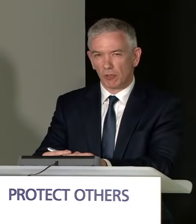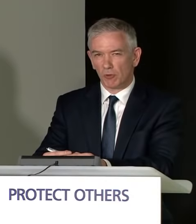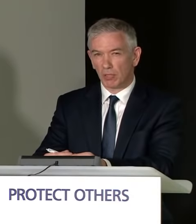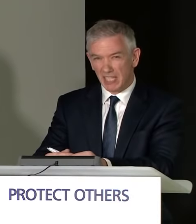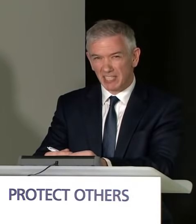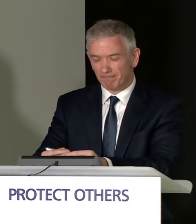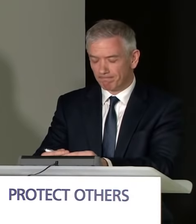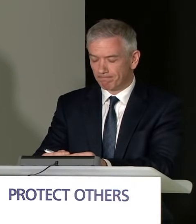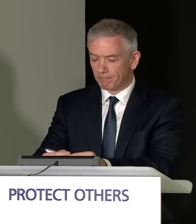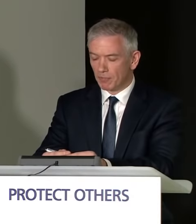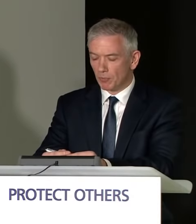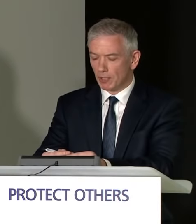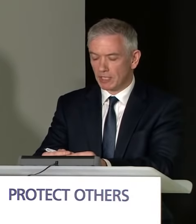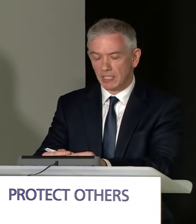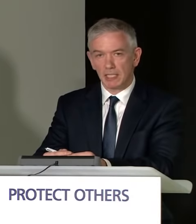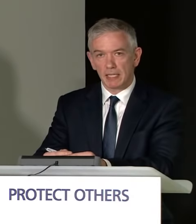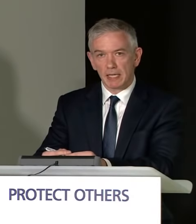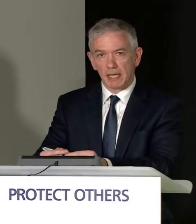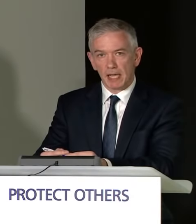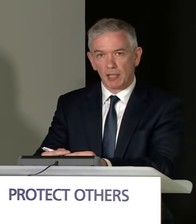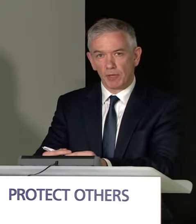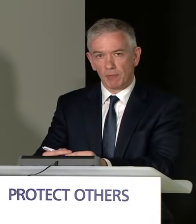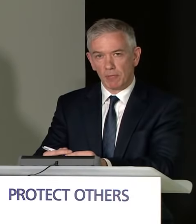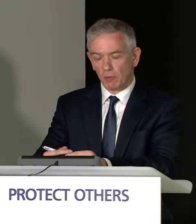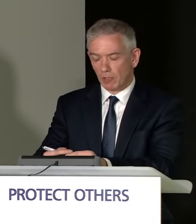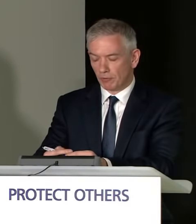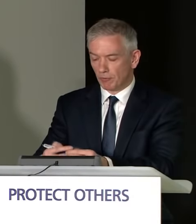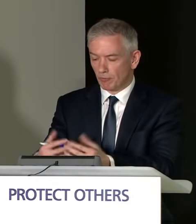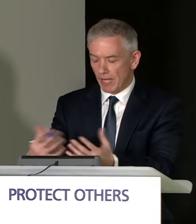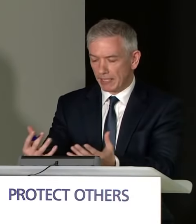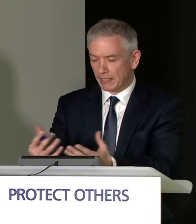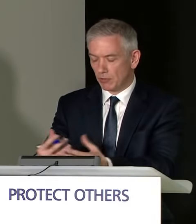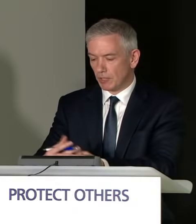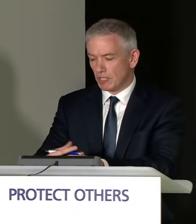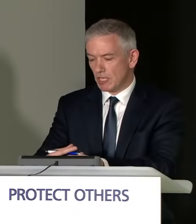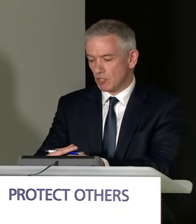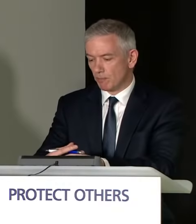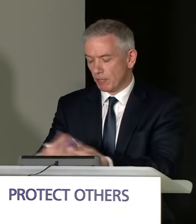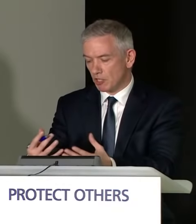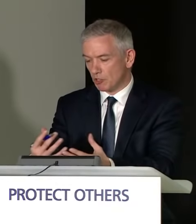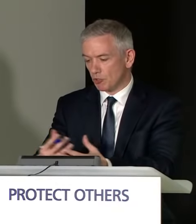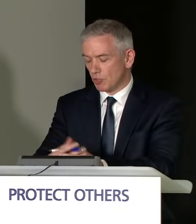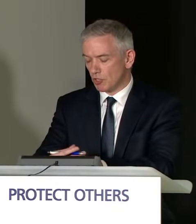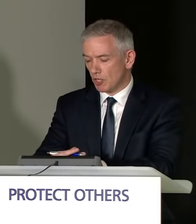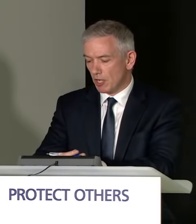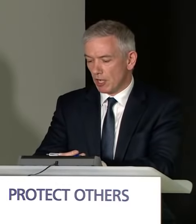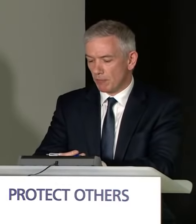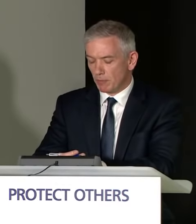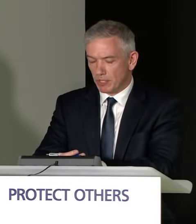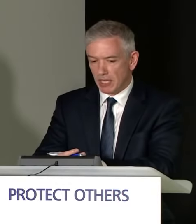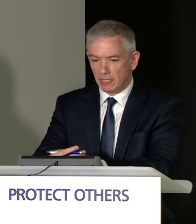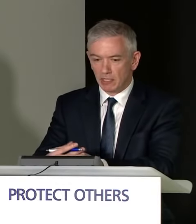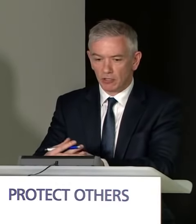complacent when I see the way people are reacting, when I see some pictures which have been presented